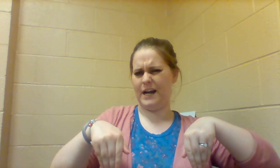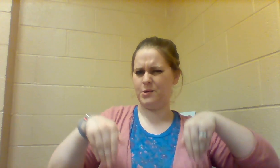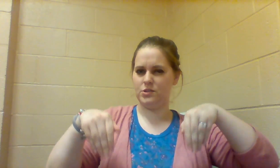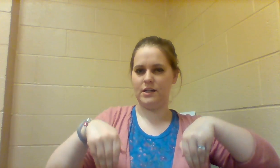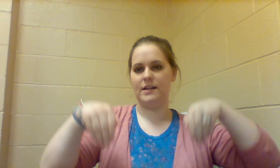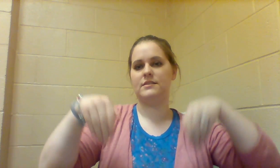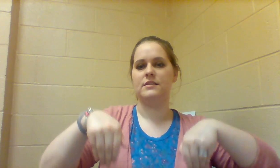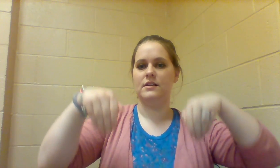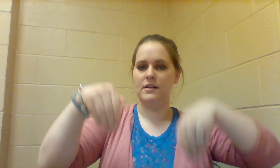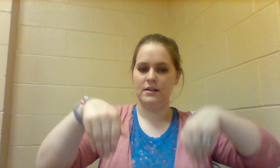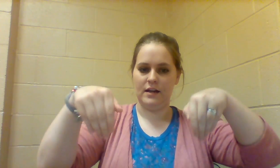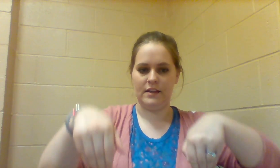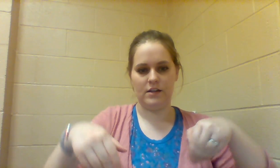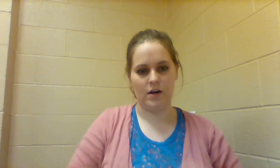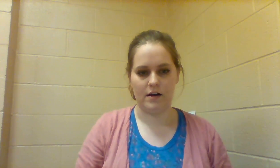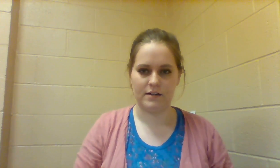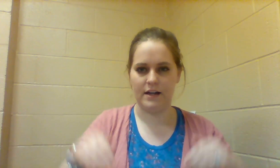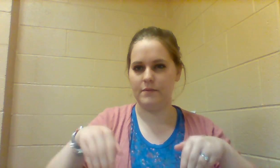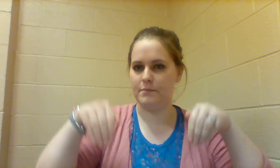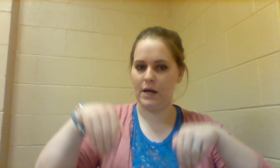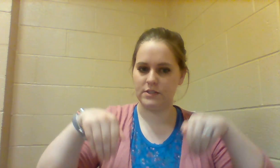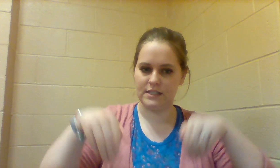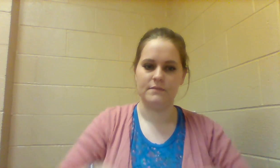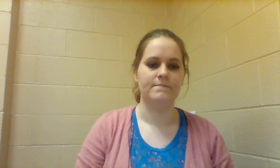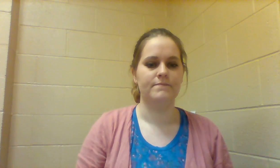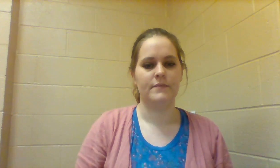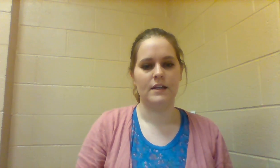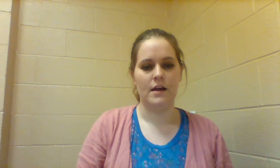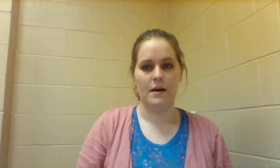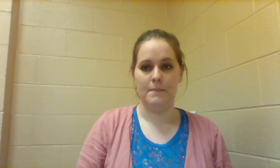the pouch I guess and then you hop- kind of bounce it